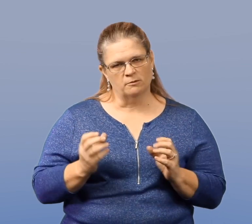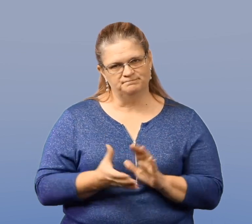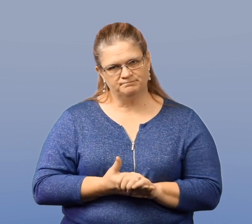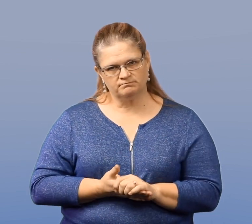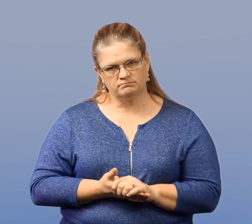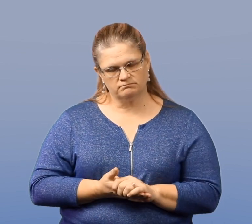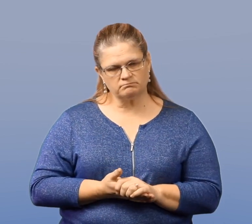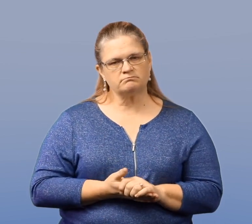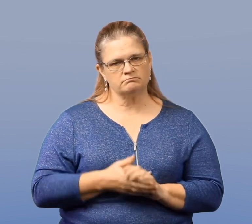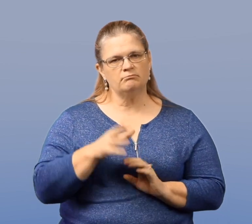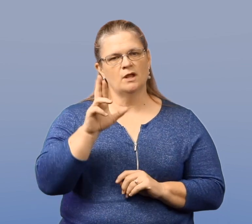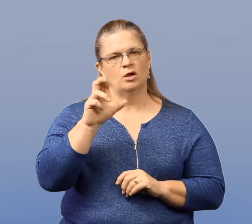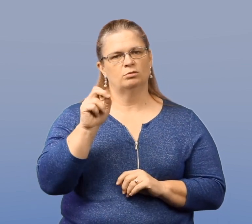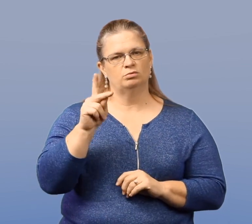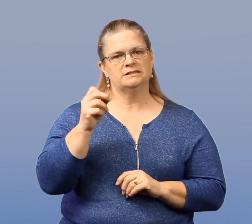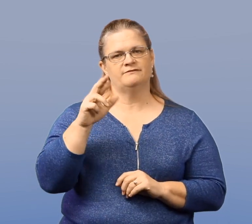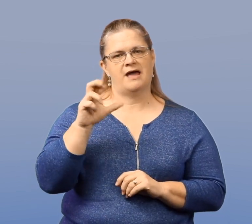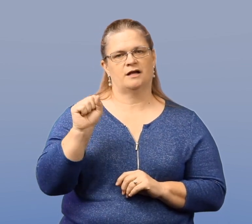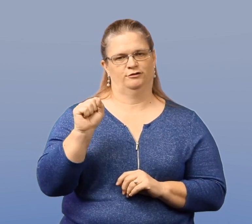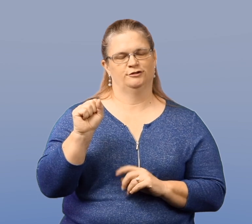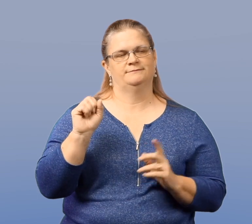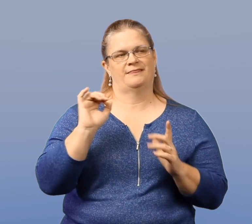So, risk factors.